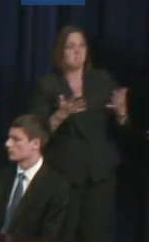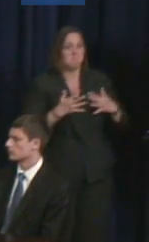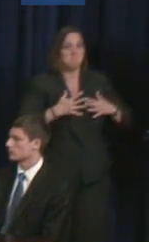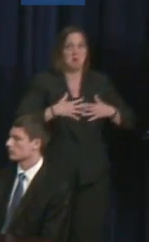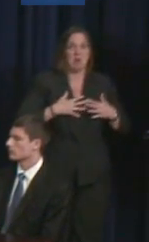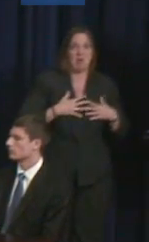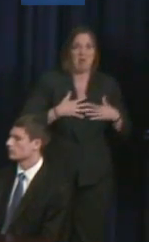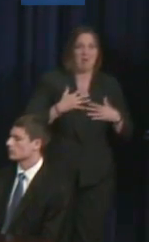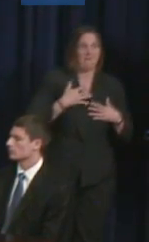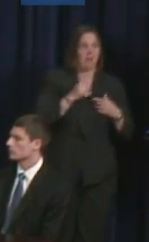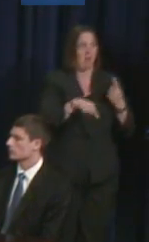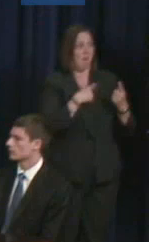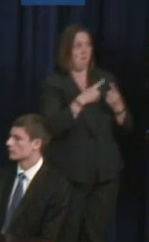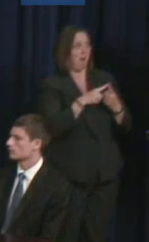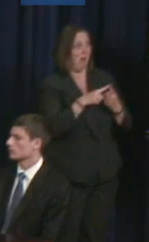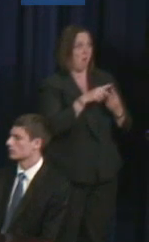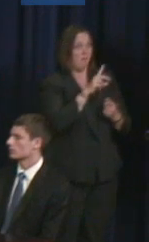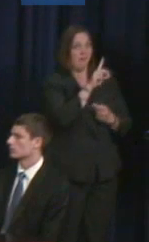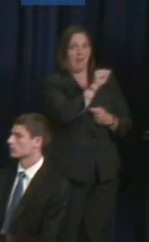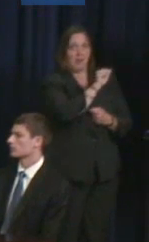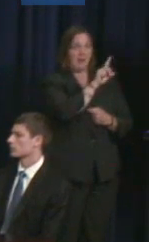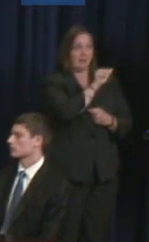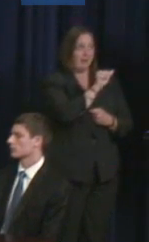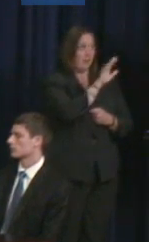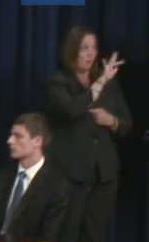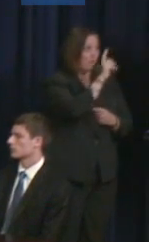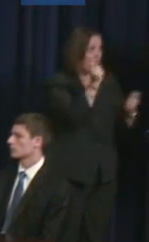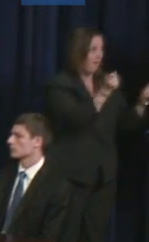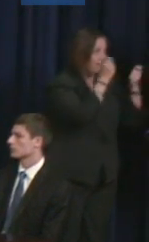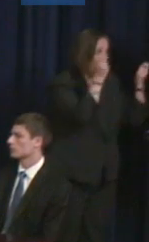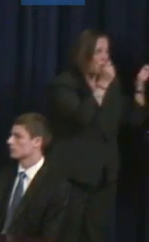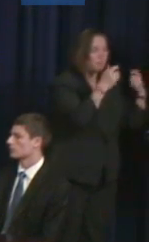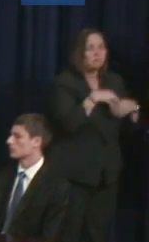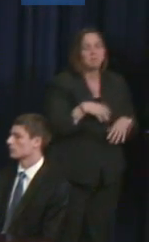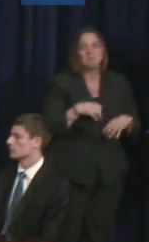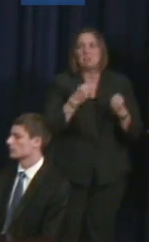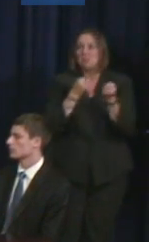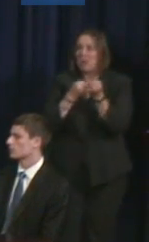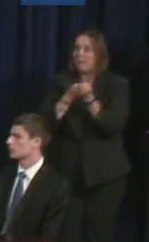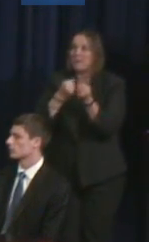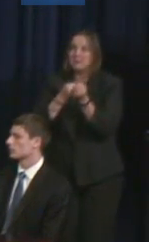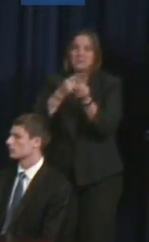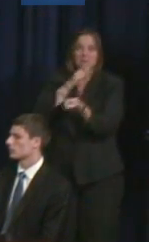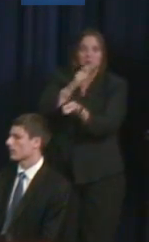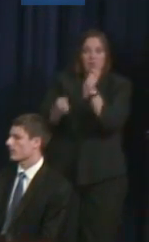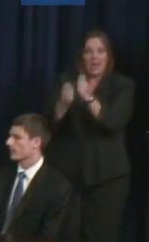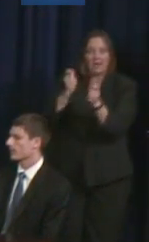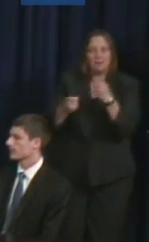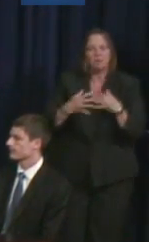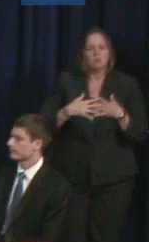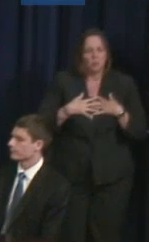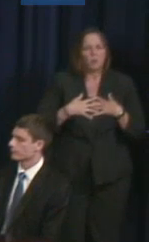and the Champions of Change, the Champions of Change are inter-generational, which I think is fantastic because